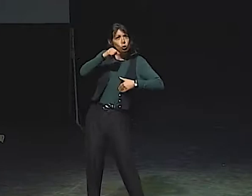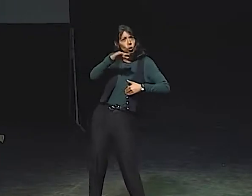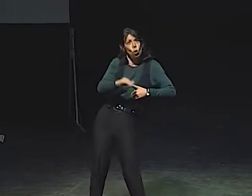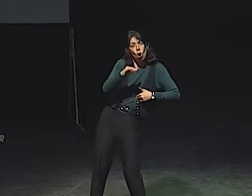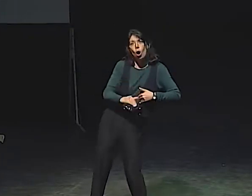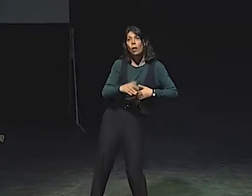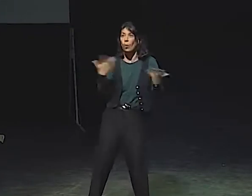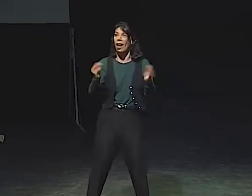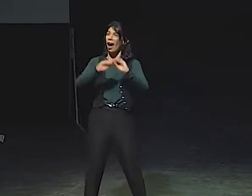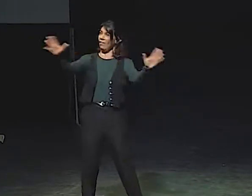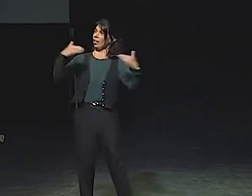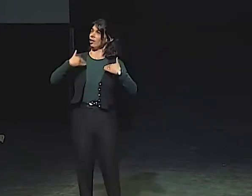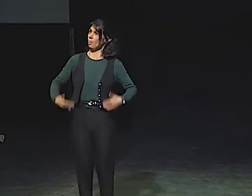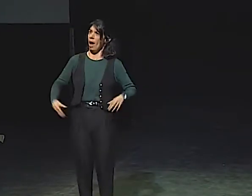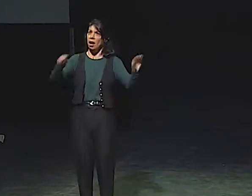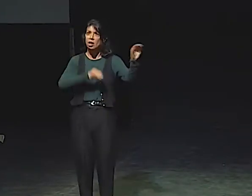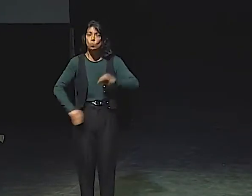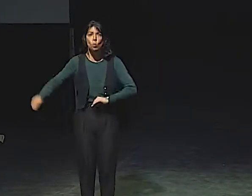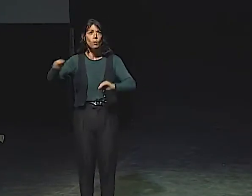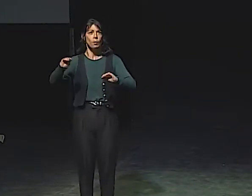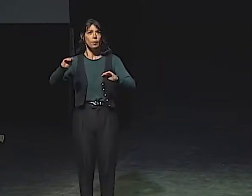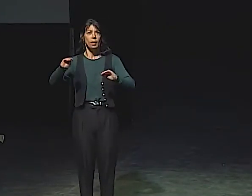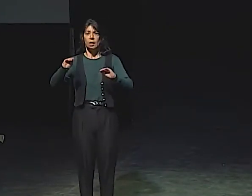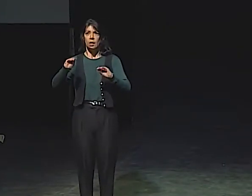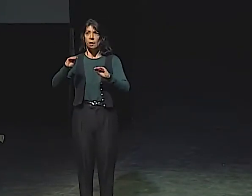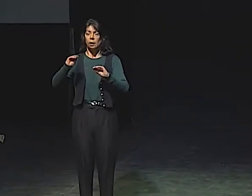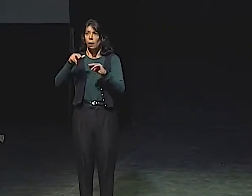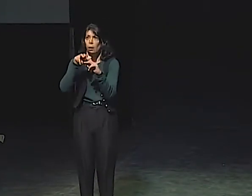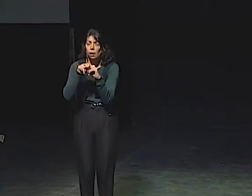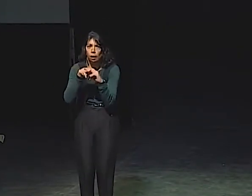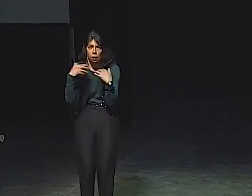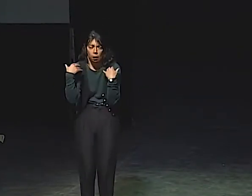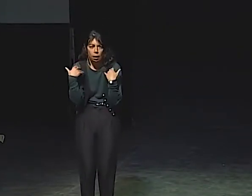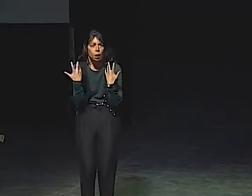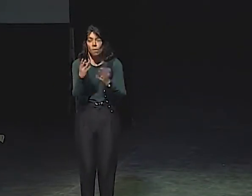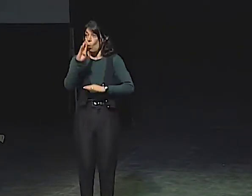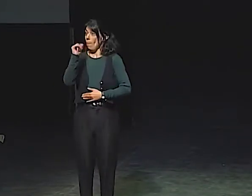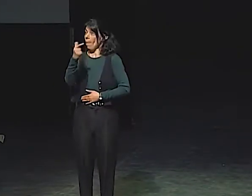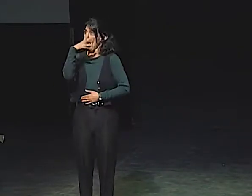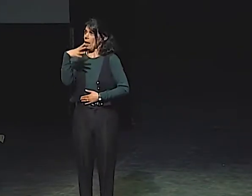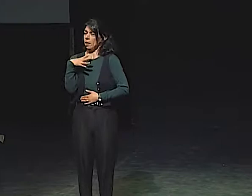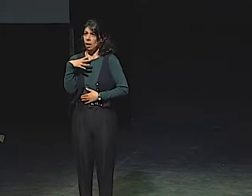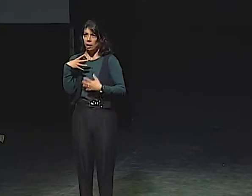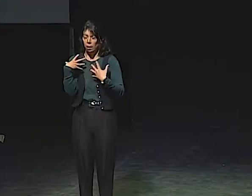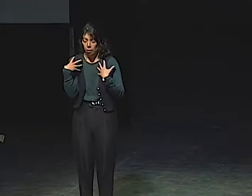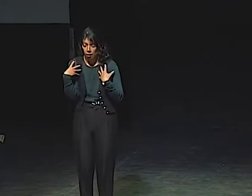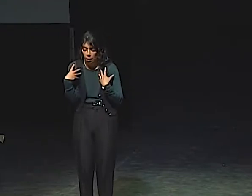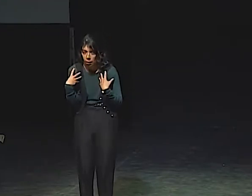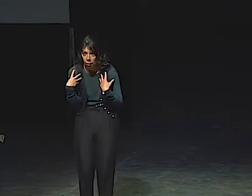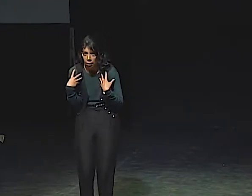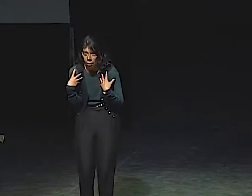ABOUT LANGUAGE SHOWING CHARACTER, AND THERE'S THE BAG LADY AND THE LITTLE CHILD. WELL, OBVIOUSLY, THE BODY MOVES.